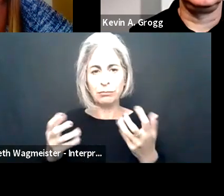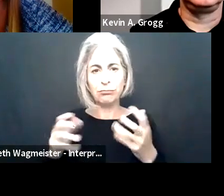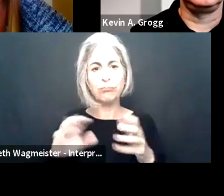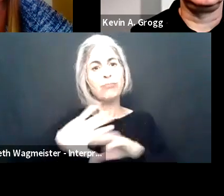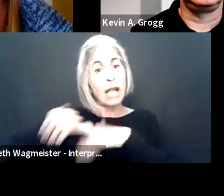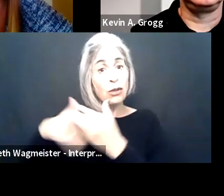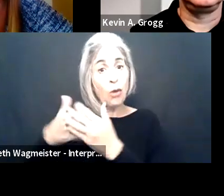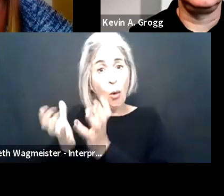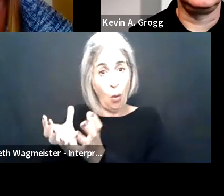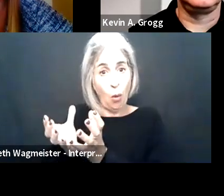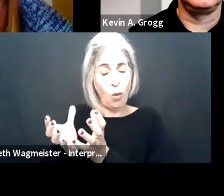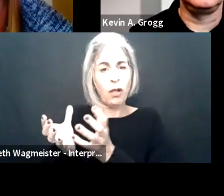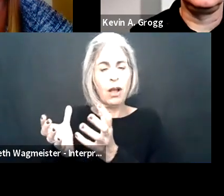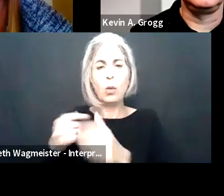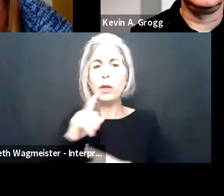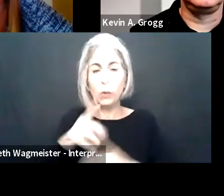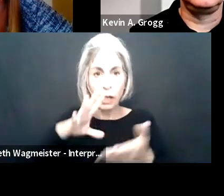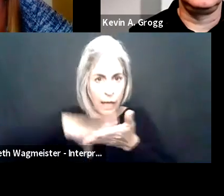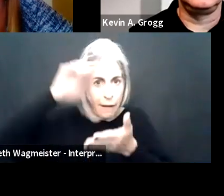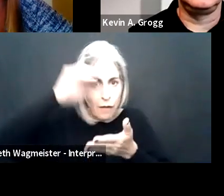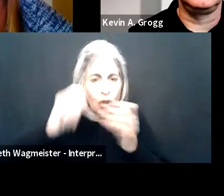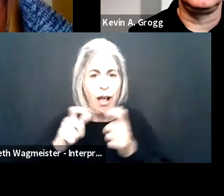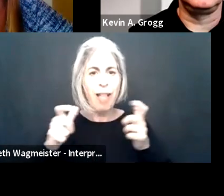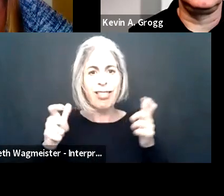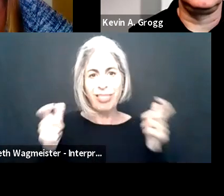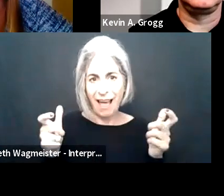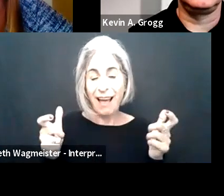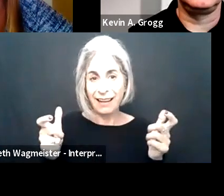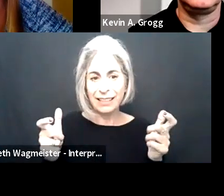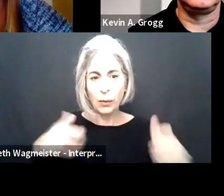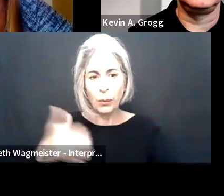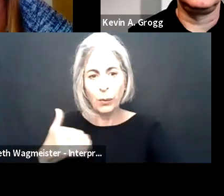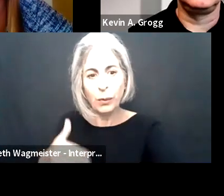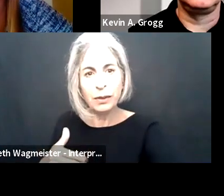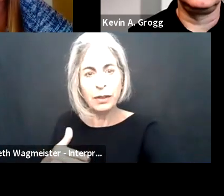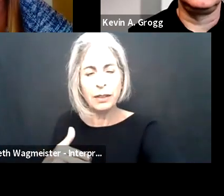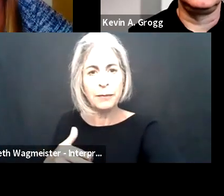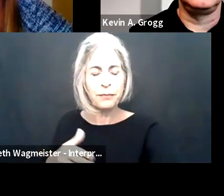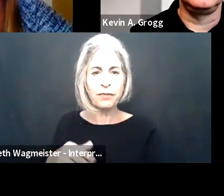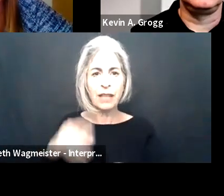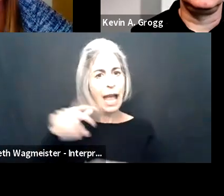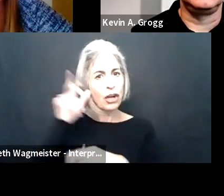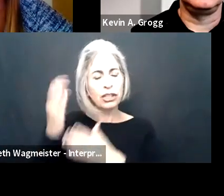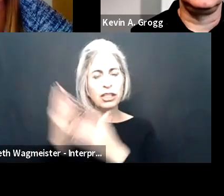issues. But, you know, as a whole we've really